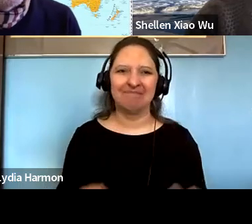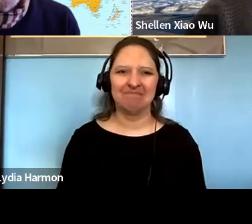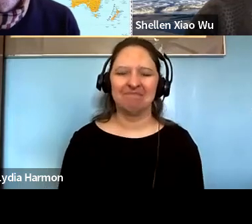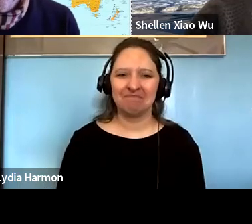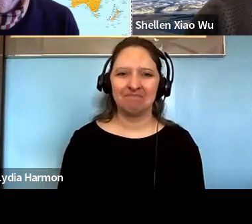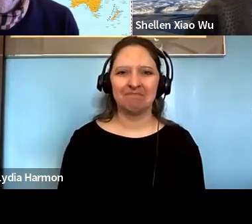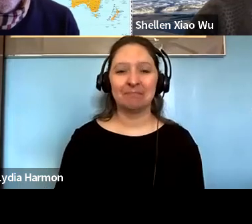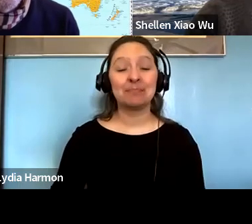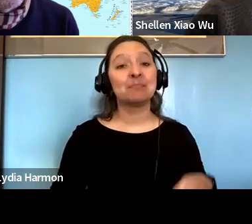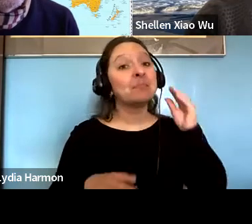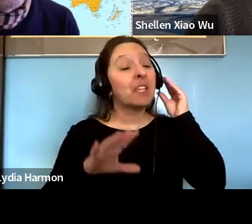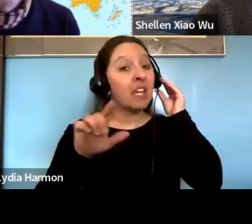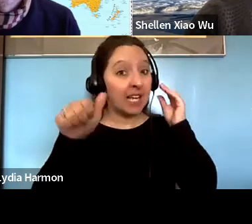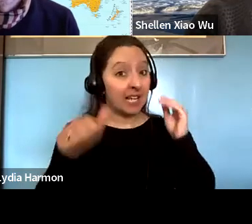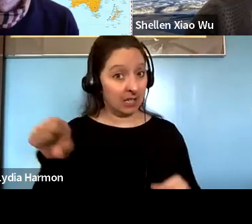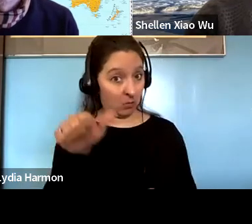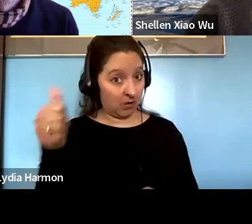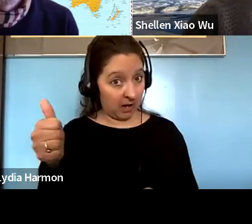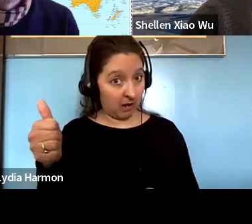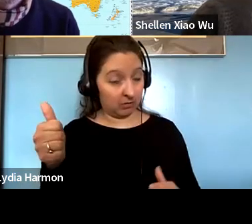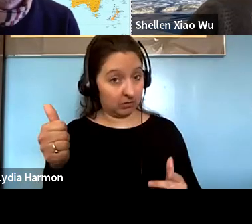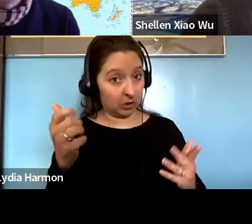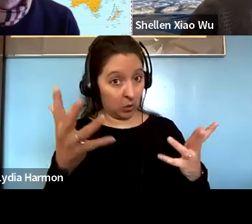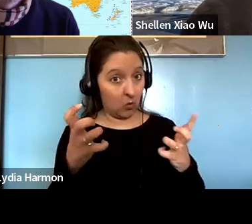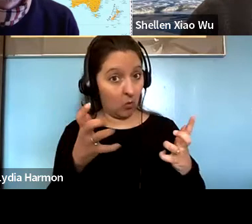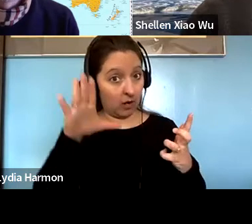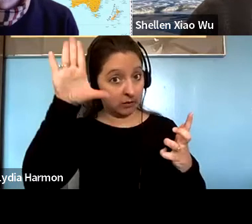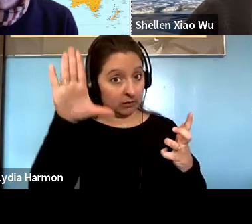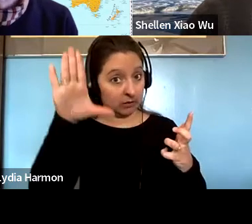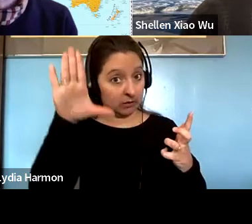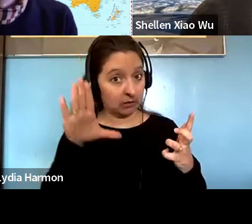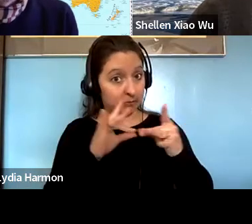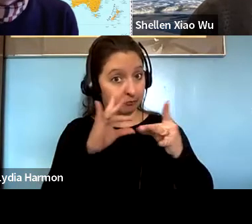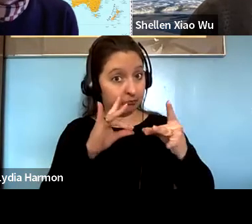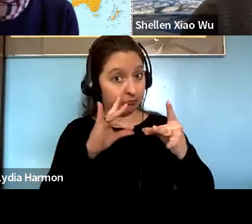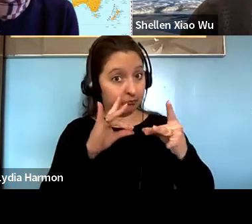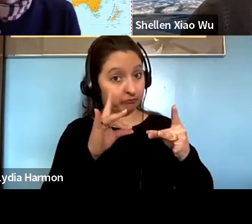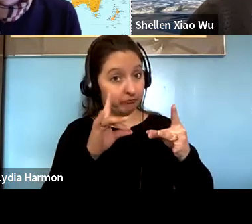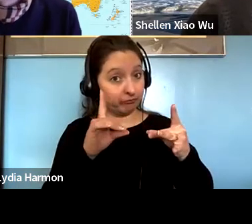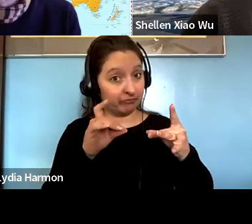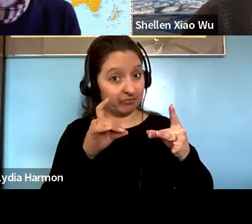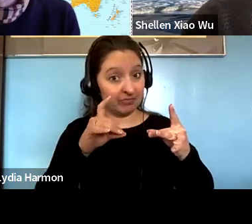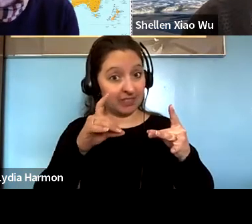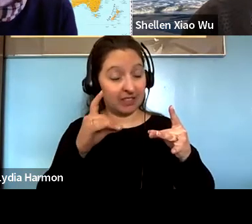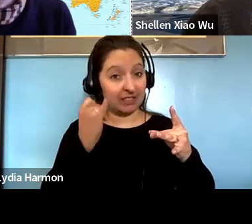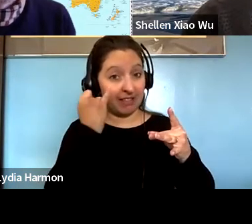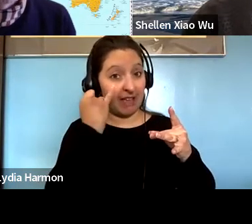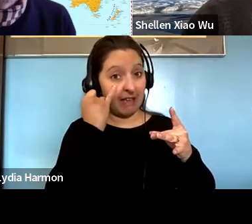Paul Gellert: Interested are there, others who want to speak up anybody who is not showing your camera. Paul Gellert: You can also type A.